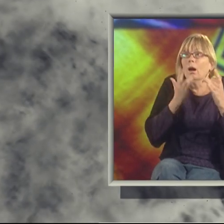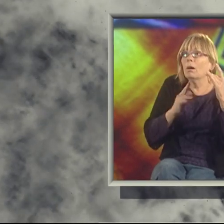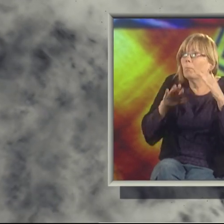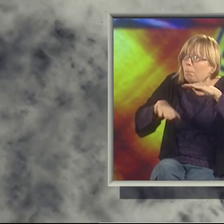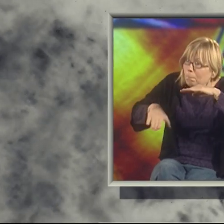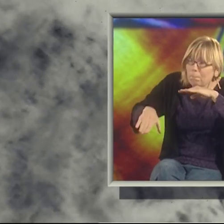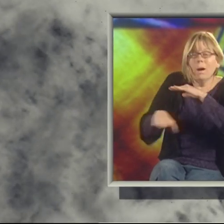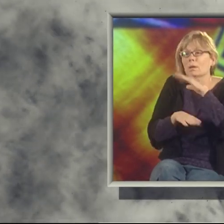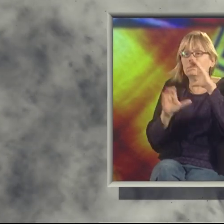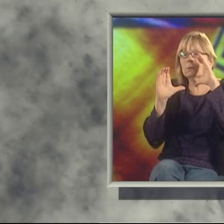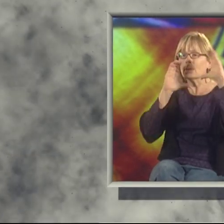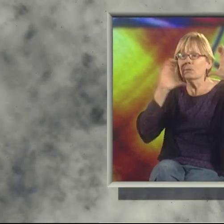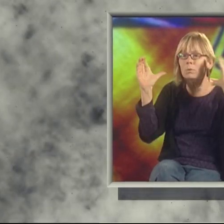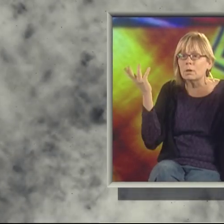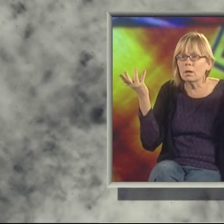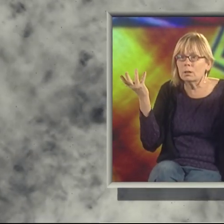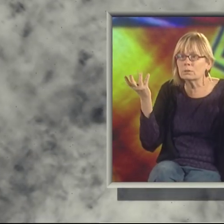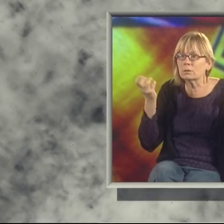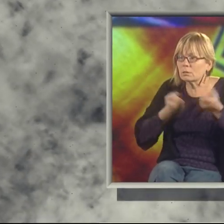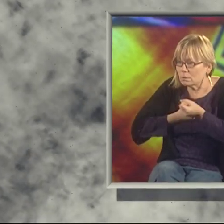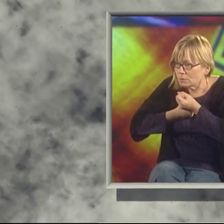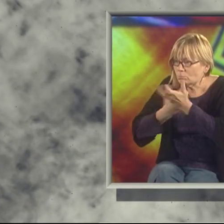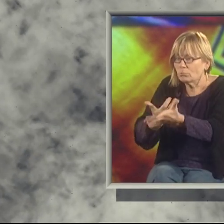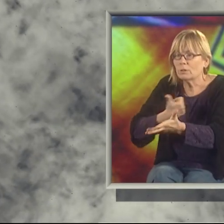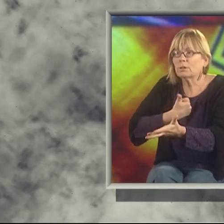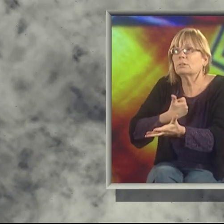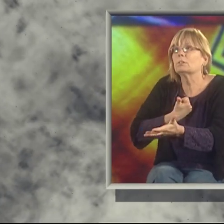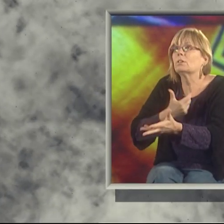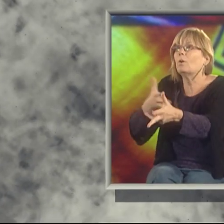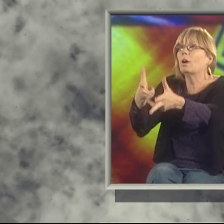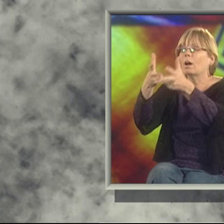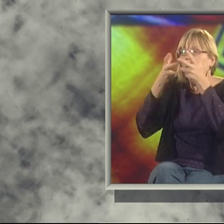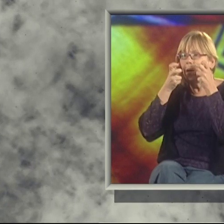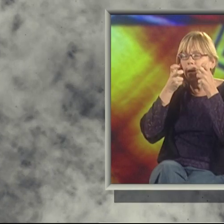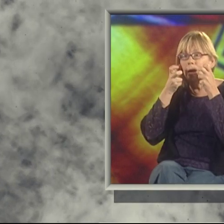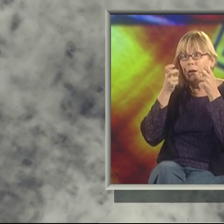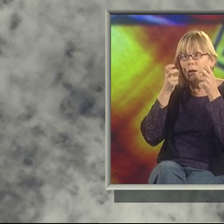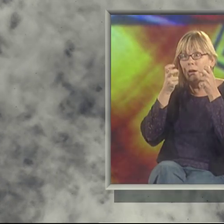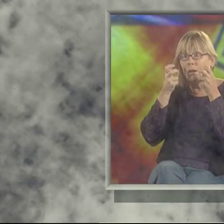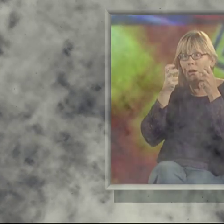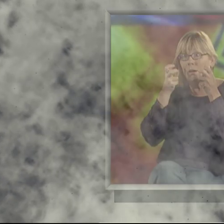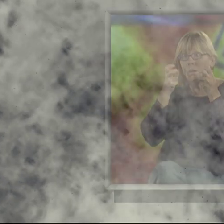just get by with basic communication. I can express myself and I can take in what others express.